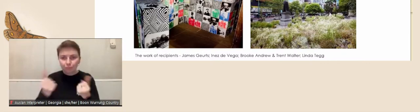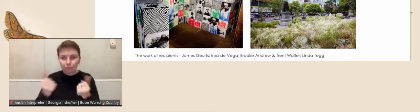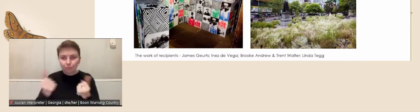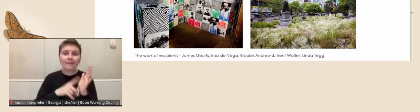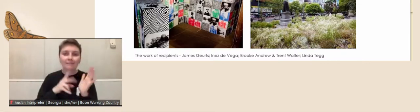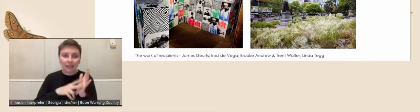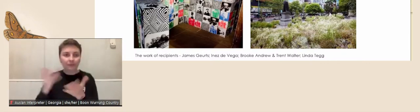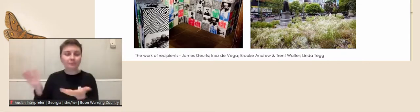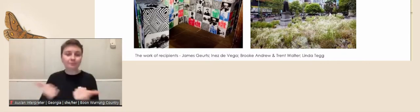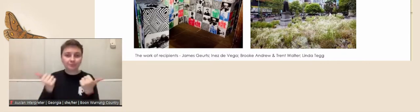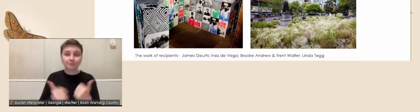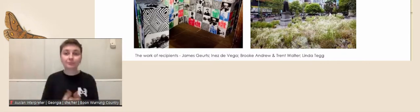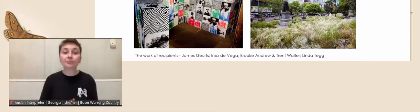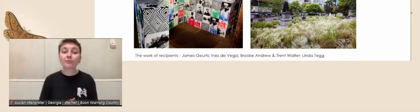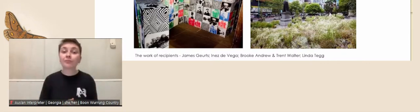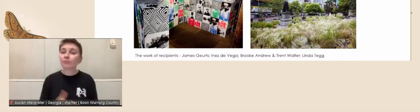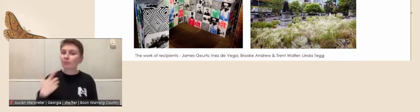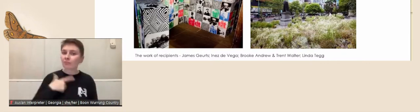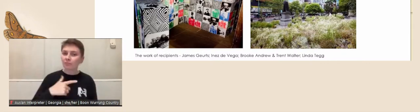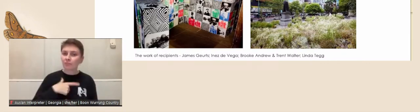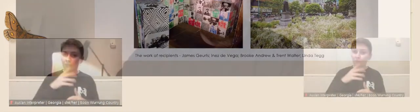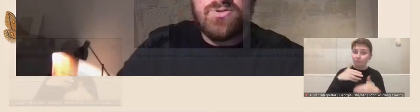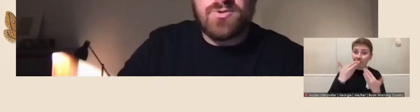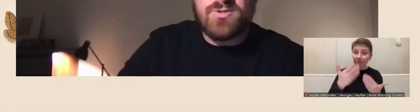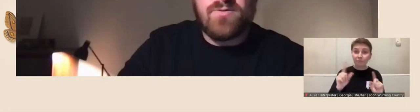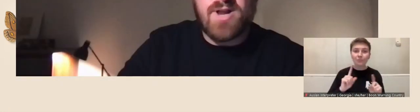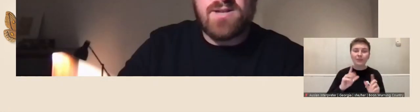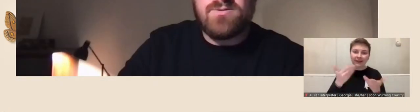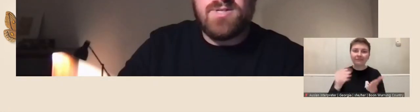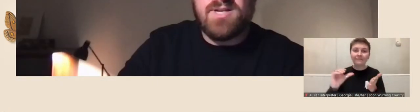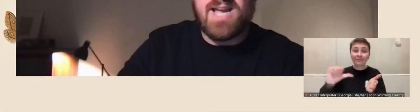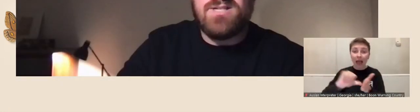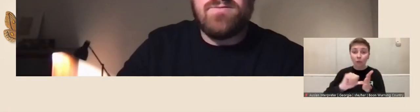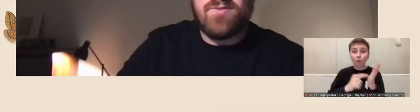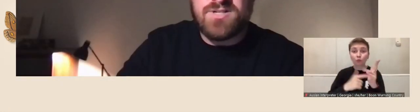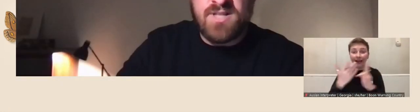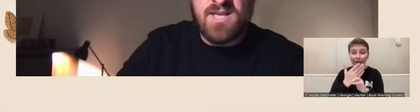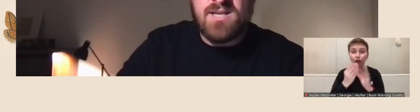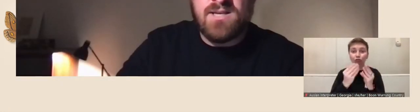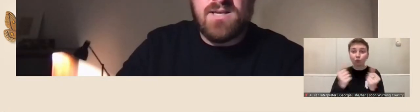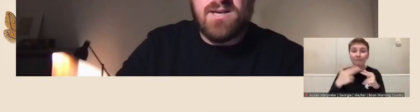The purpose of this fellowship is to supply funds and access to resources for an artist to engage in fresh thinking,